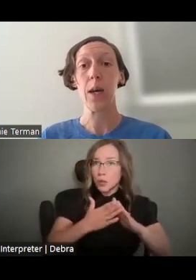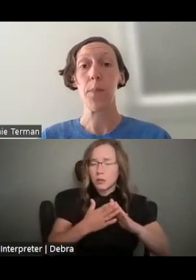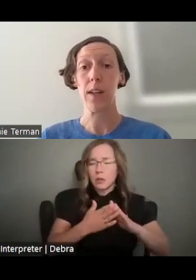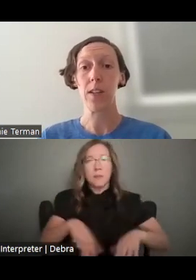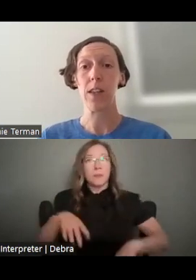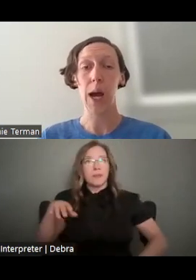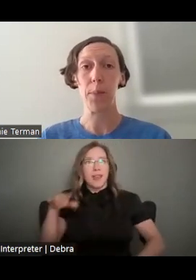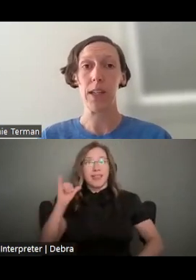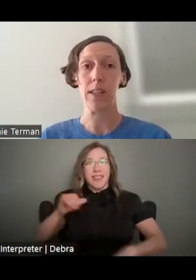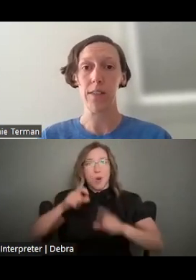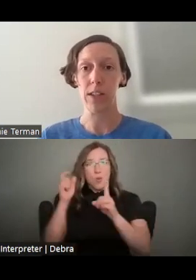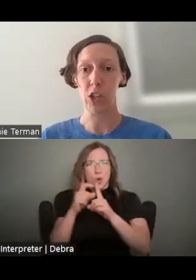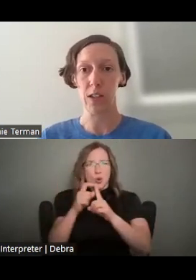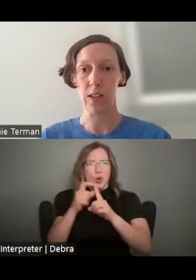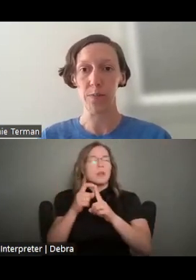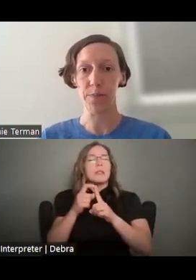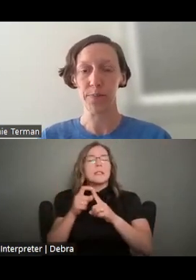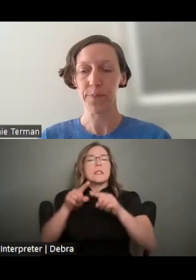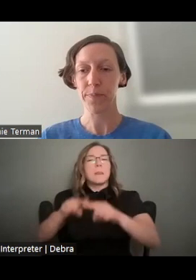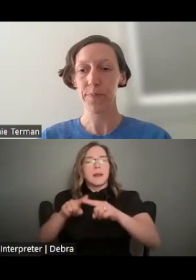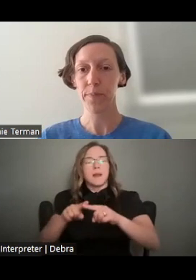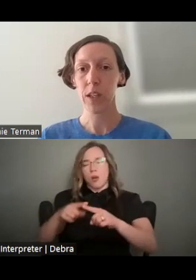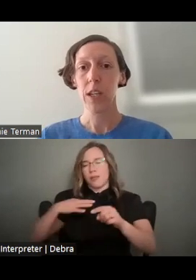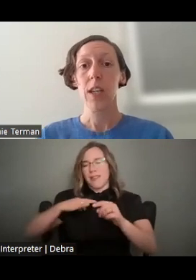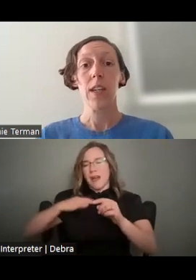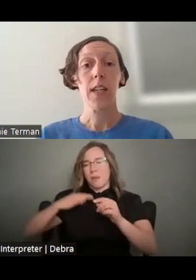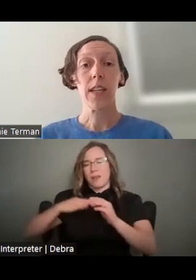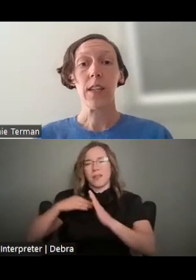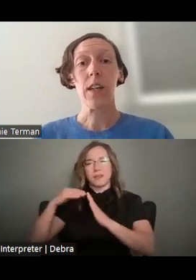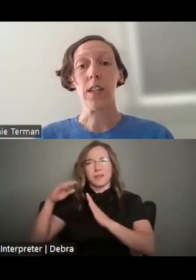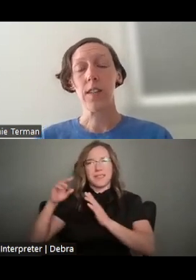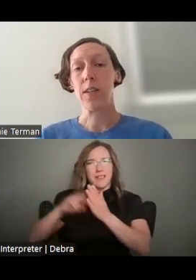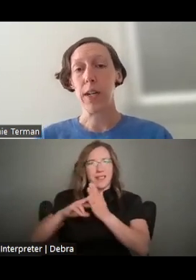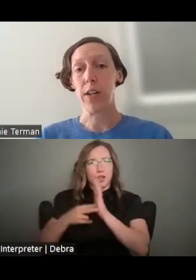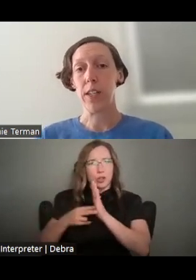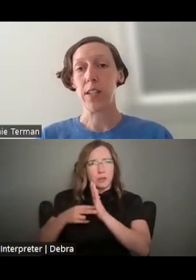BASED ON THE APPLICANT'S DEFINITIONS. SECOND, ARTISTIC MERIT.